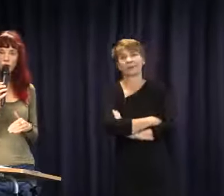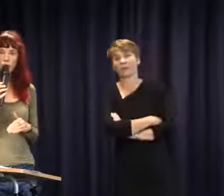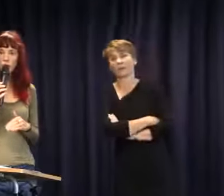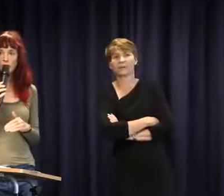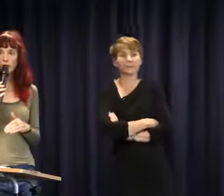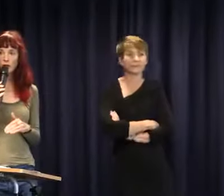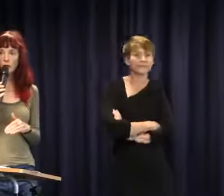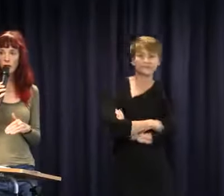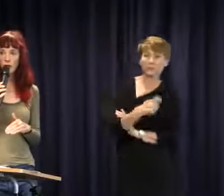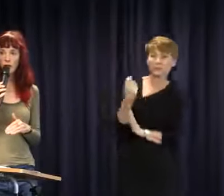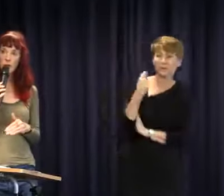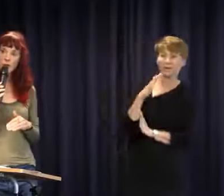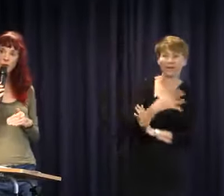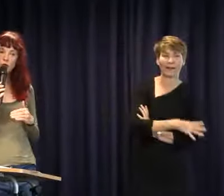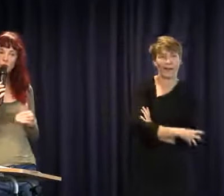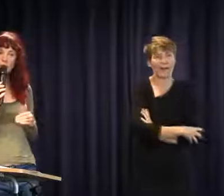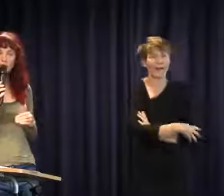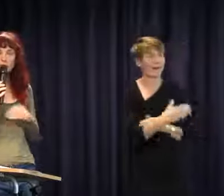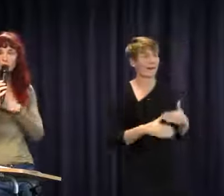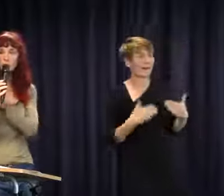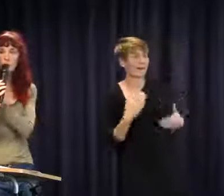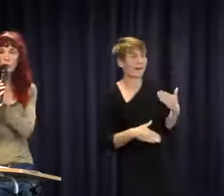them because they don't often do that than it is to change the system because it will